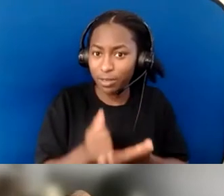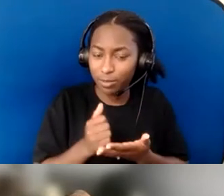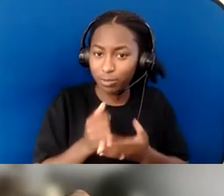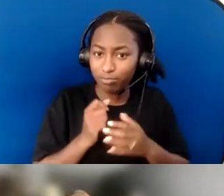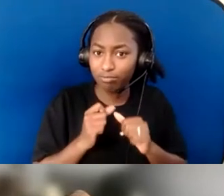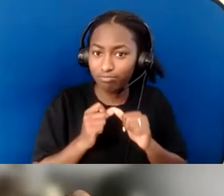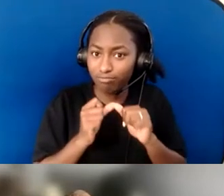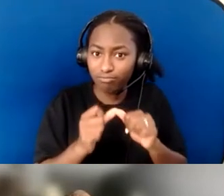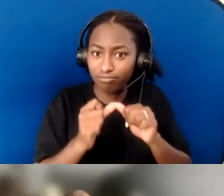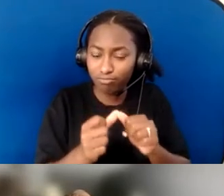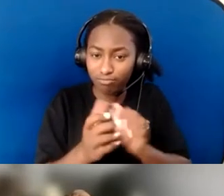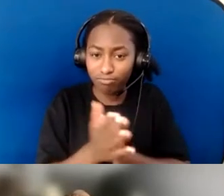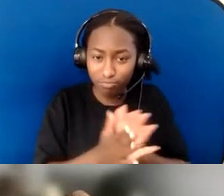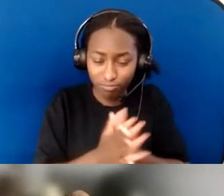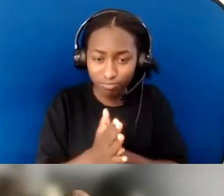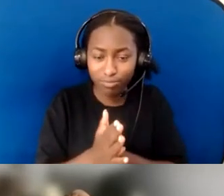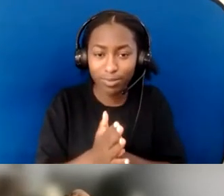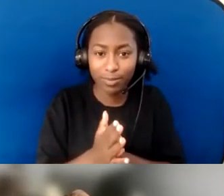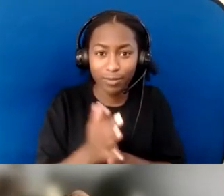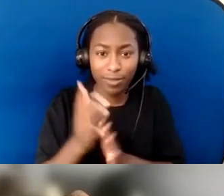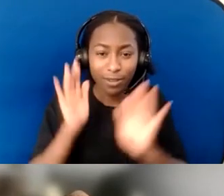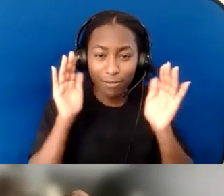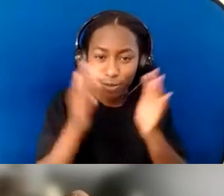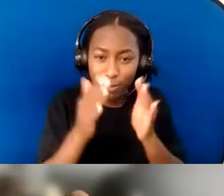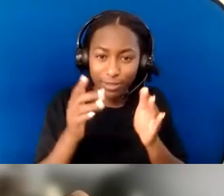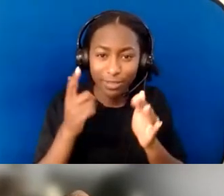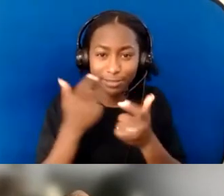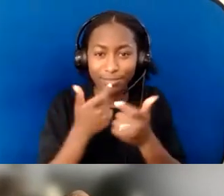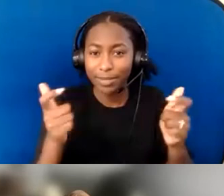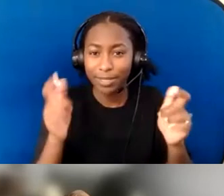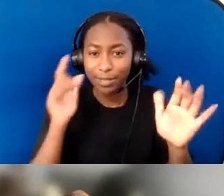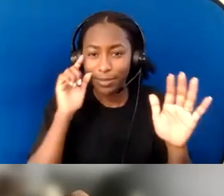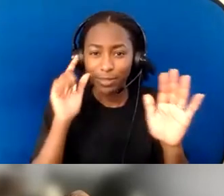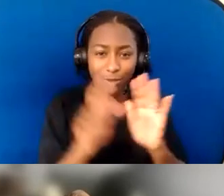keep the big picture of what's on the horizon in front of you. Don't lose sight of it.